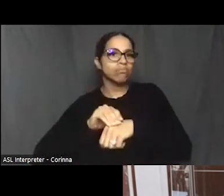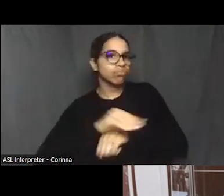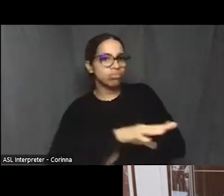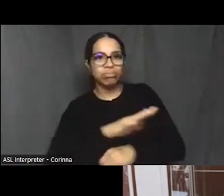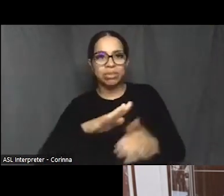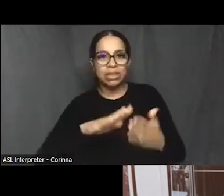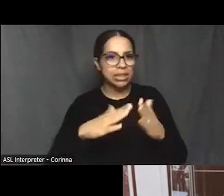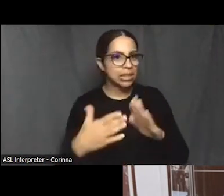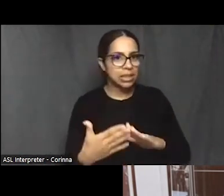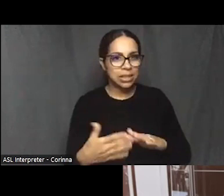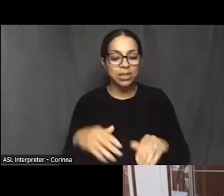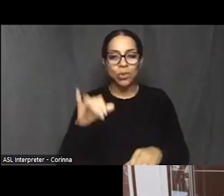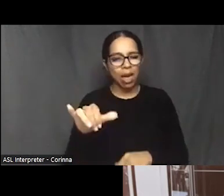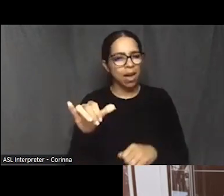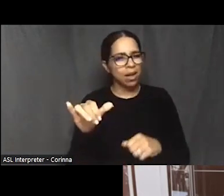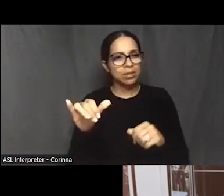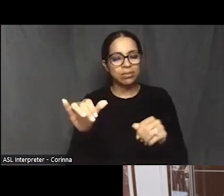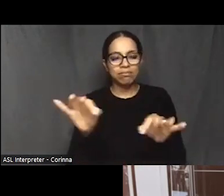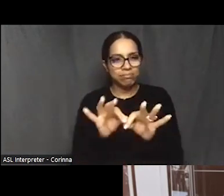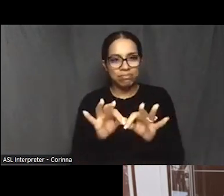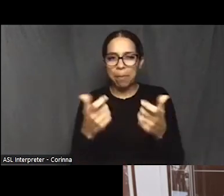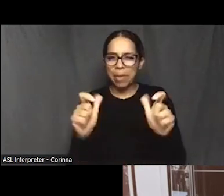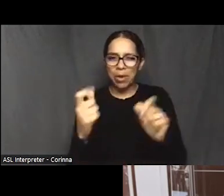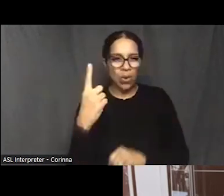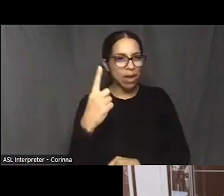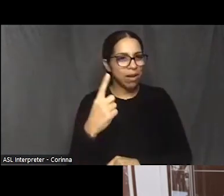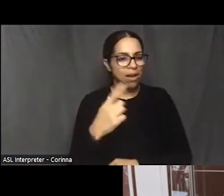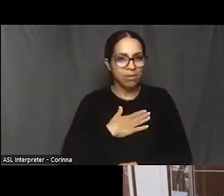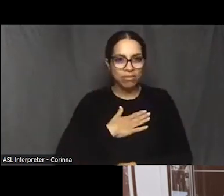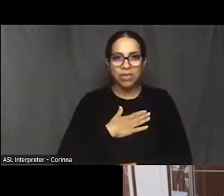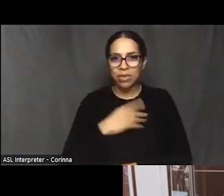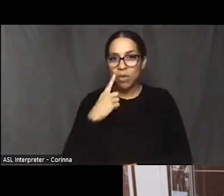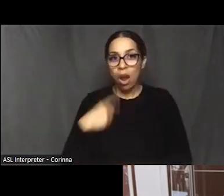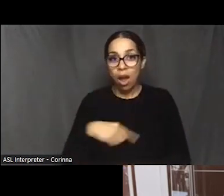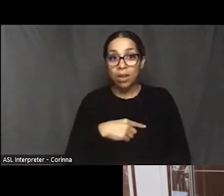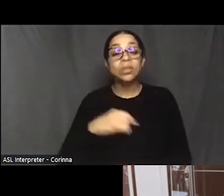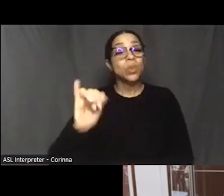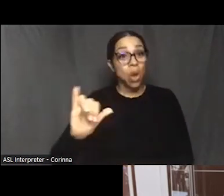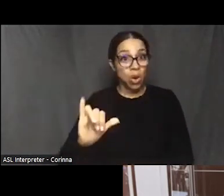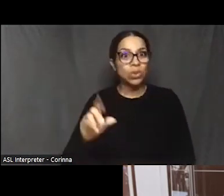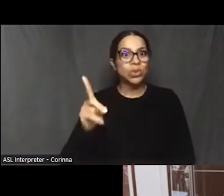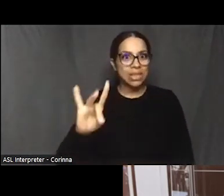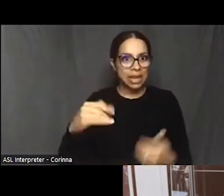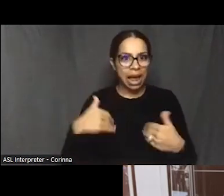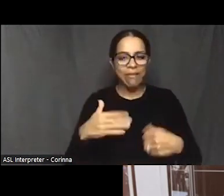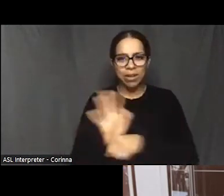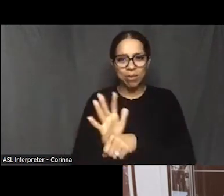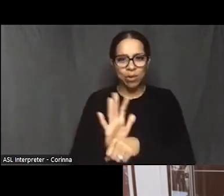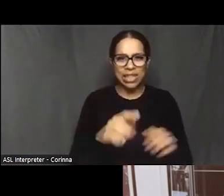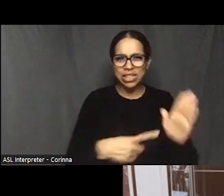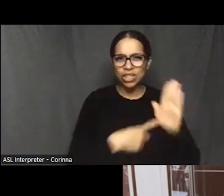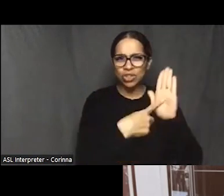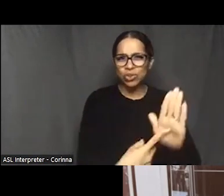And we we also had a screening, I believe was last month